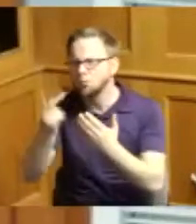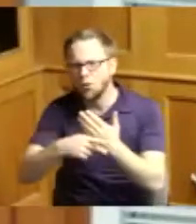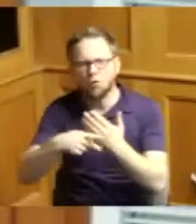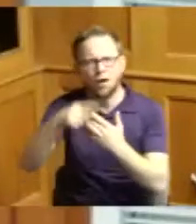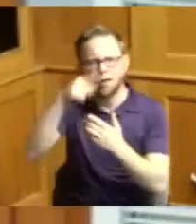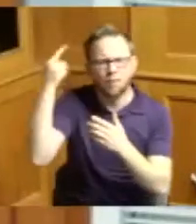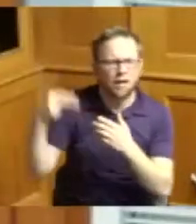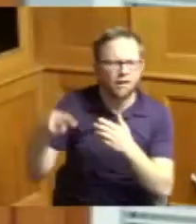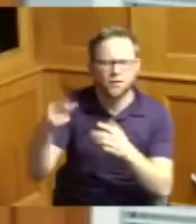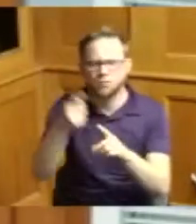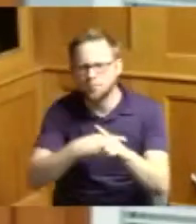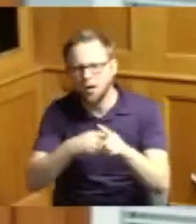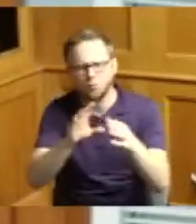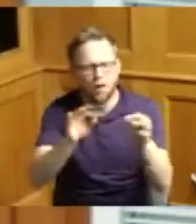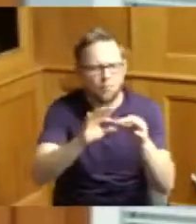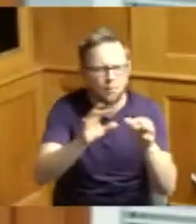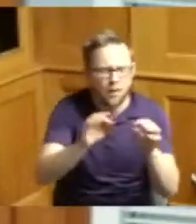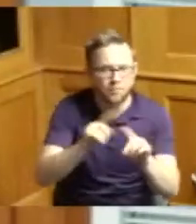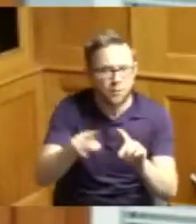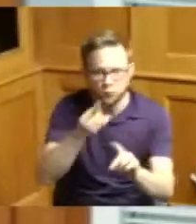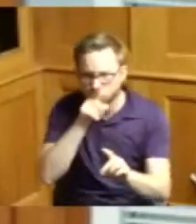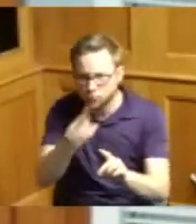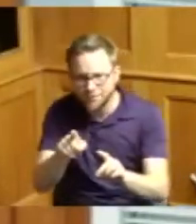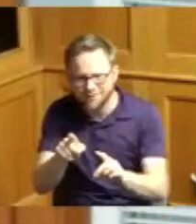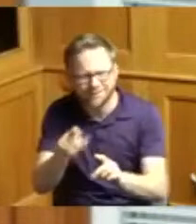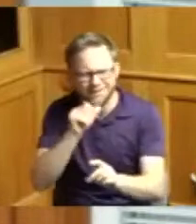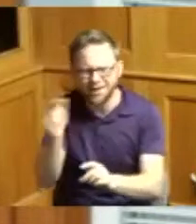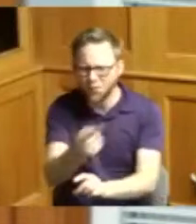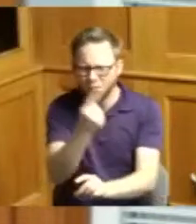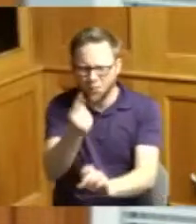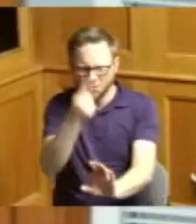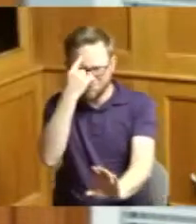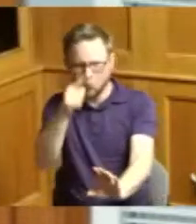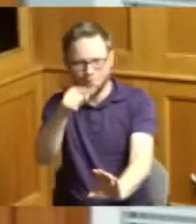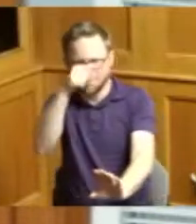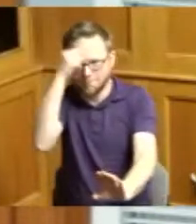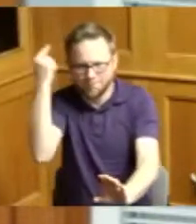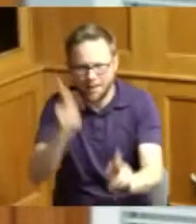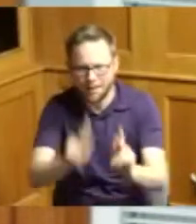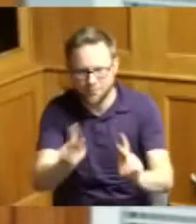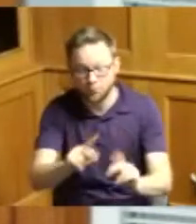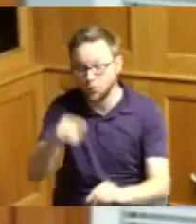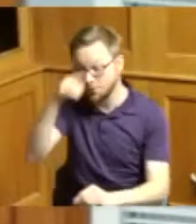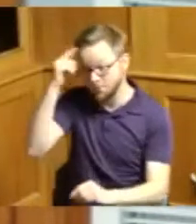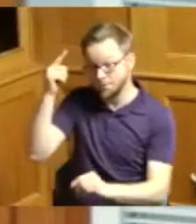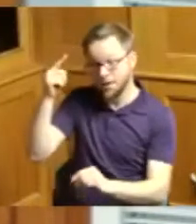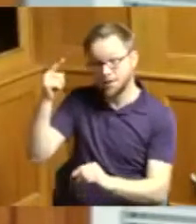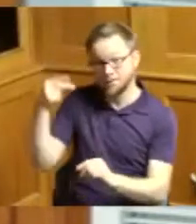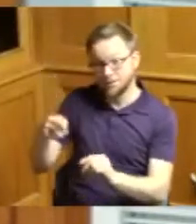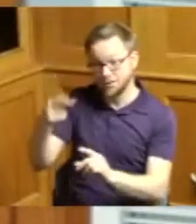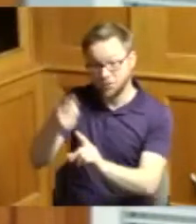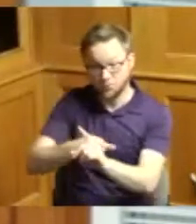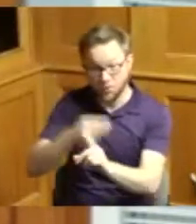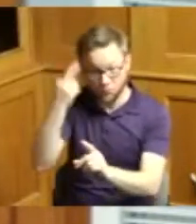big way but it was never intended to be just for black folks Black History Month was created by